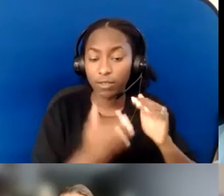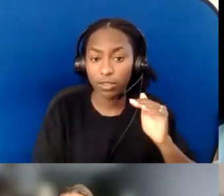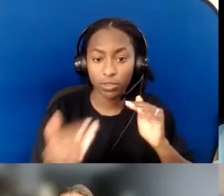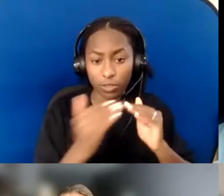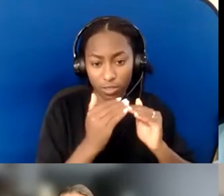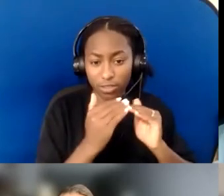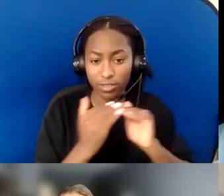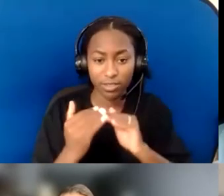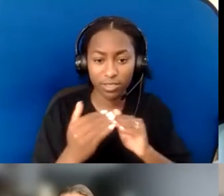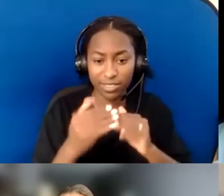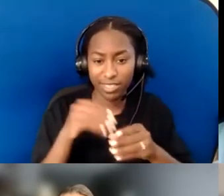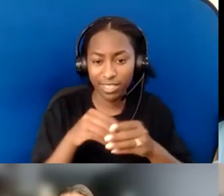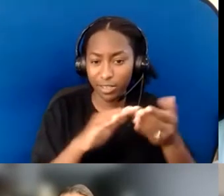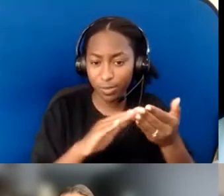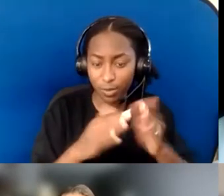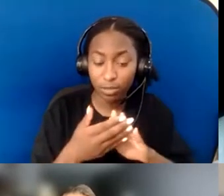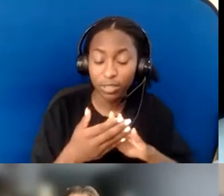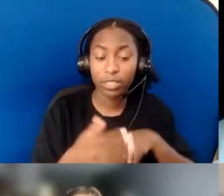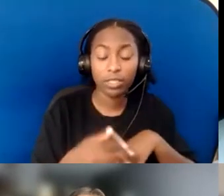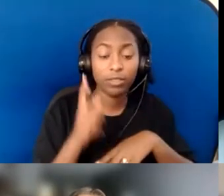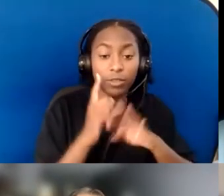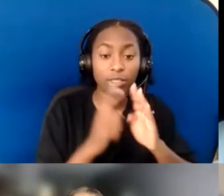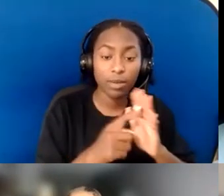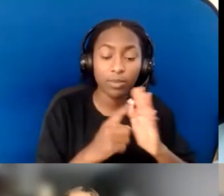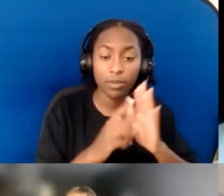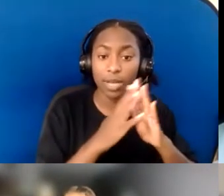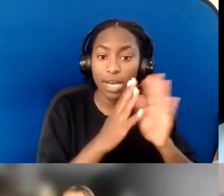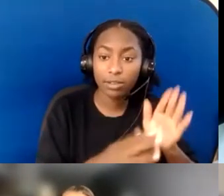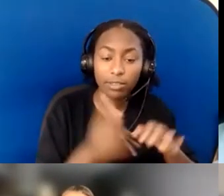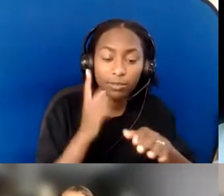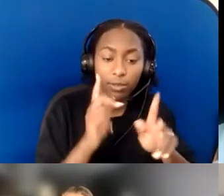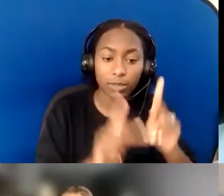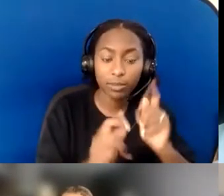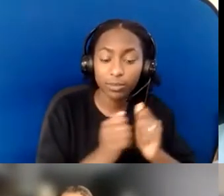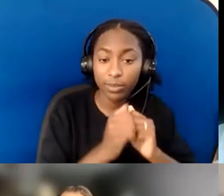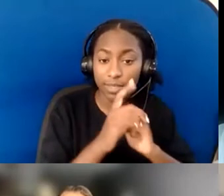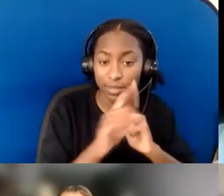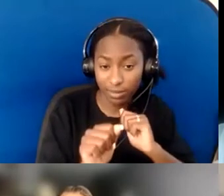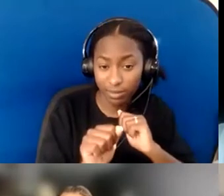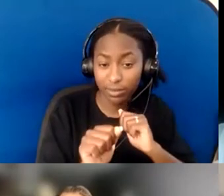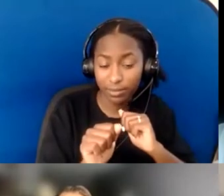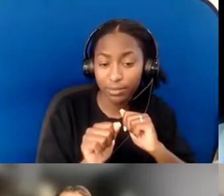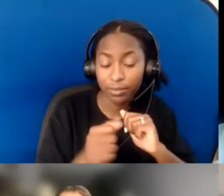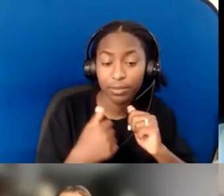in particular, housing for persons with disabilities. We started out thinking